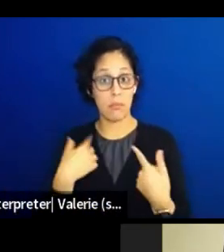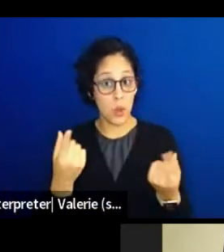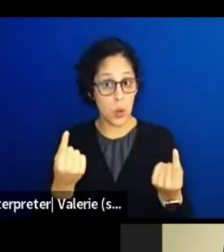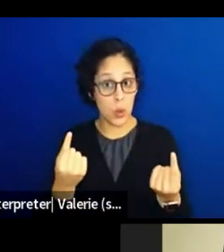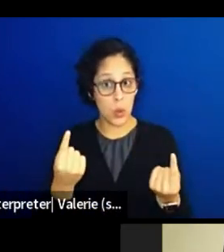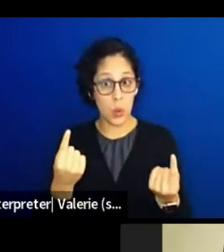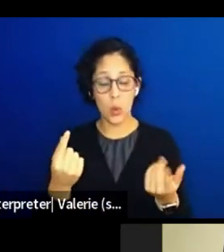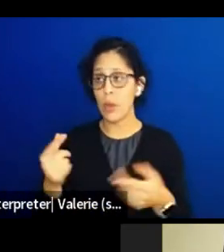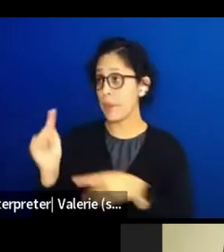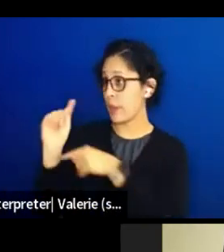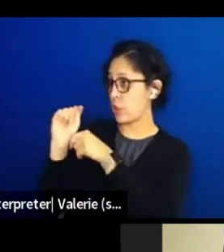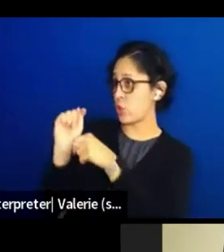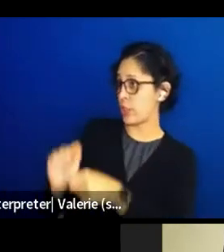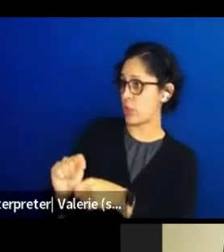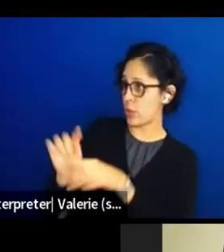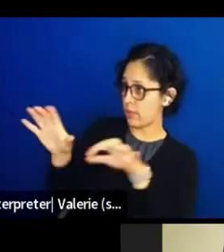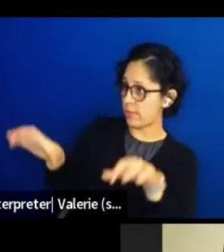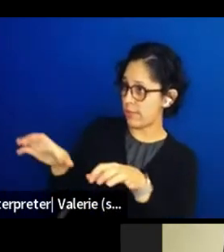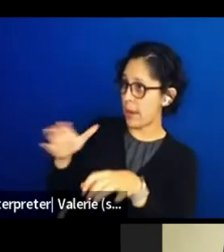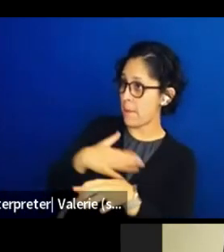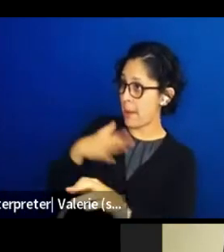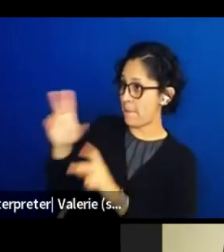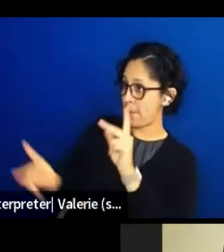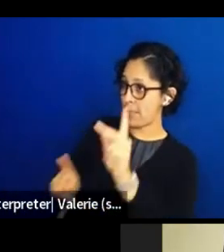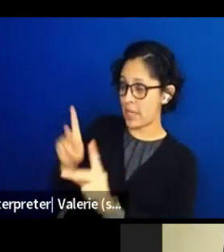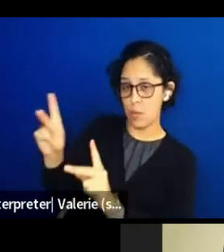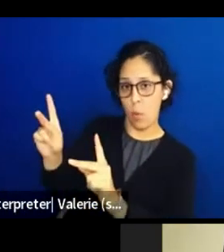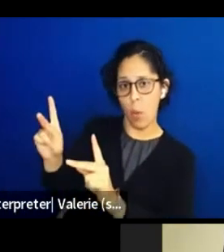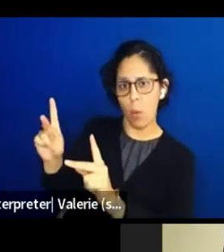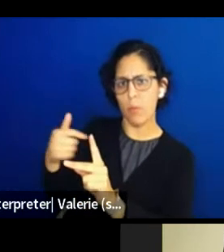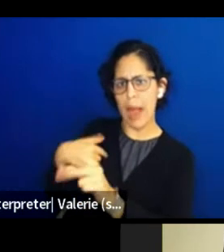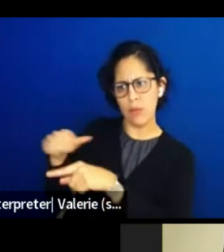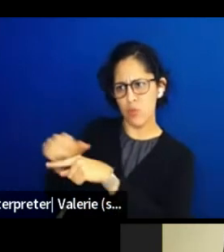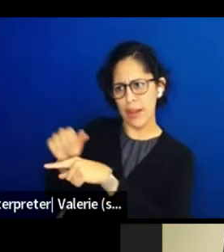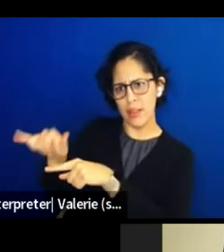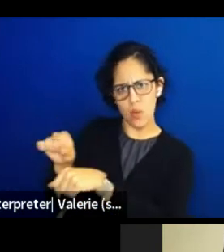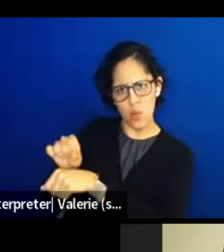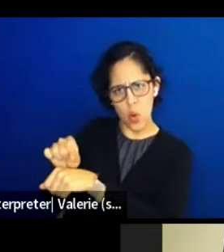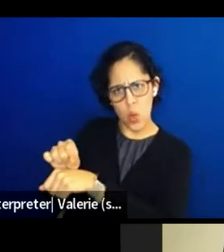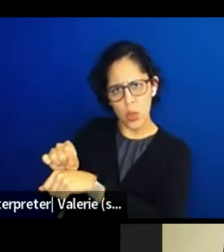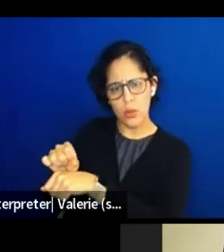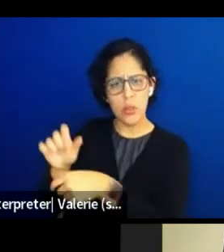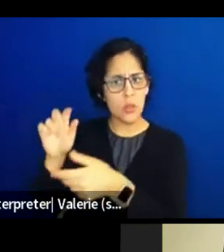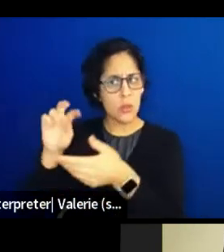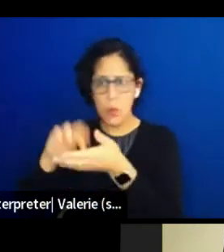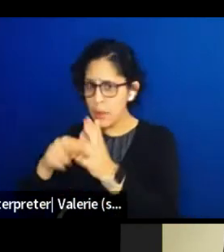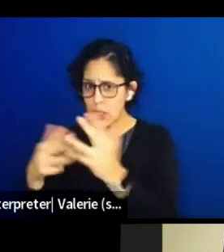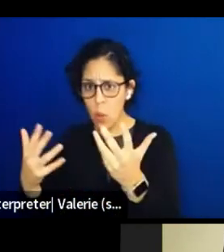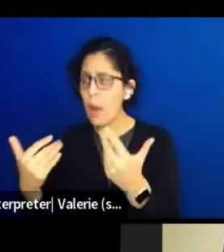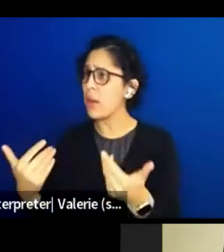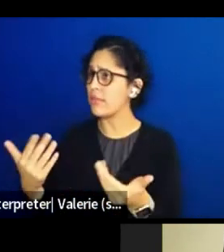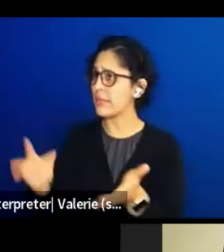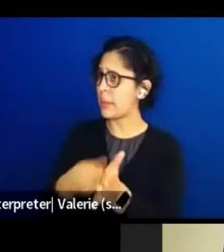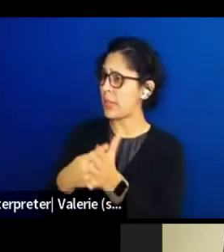And that includes holding up a wall to that sometimes because these are sacred practices and some things we can share,